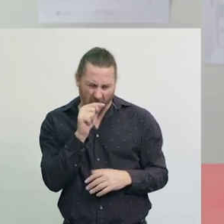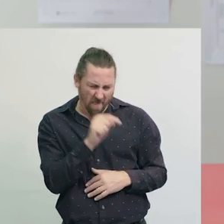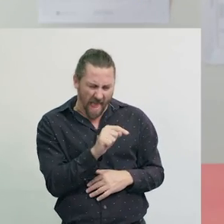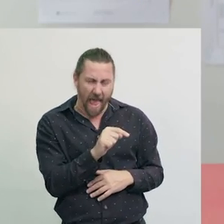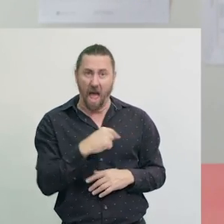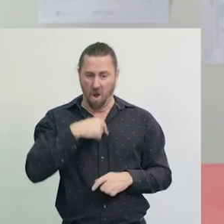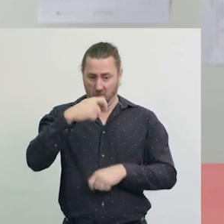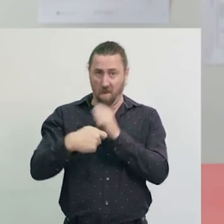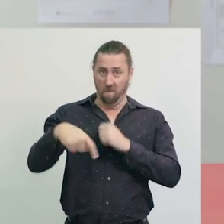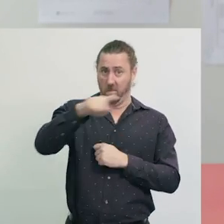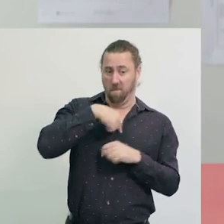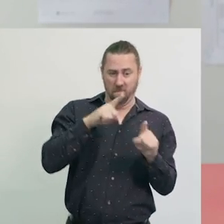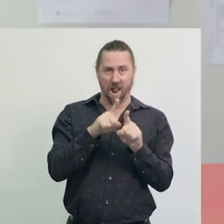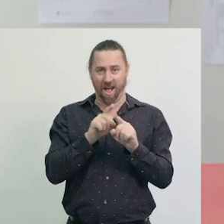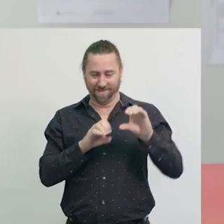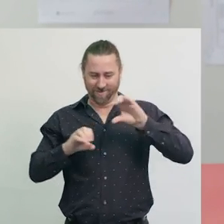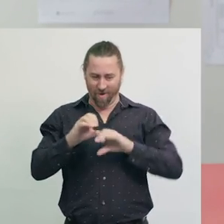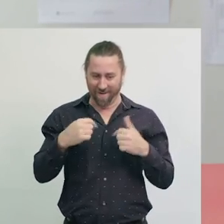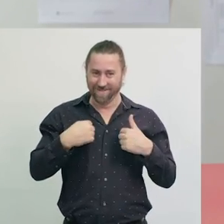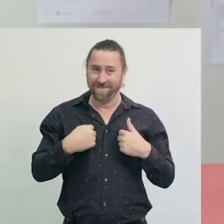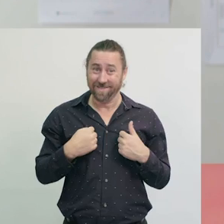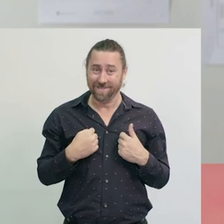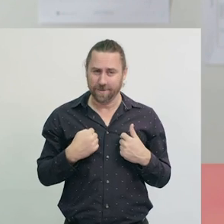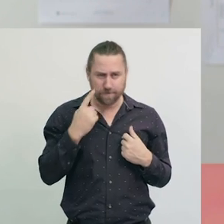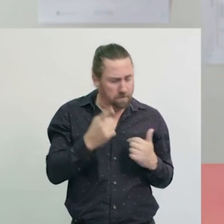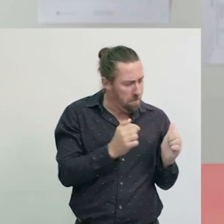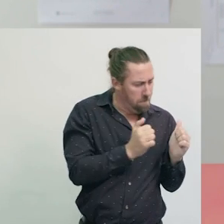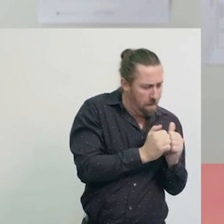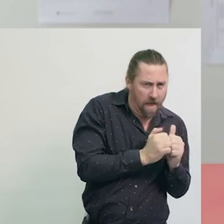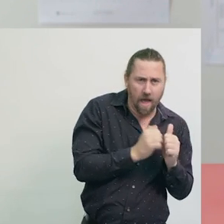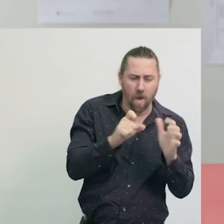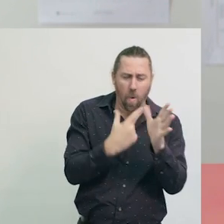Now let's look at this paper, and the cardboard.